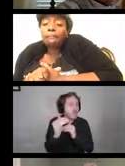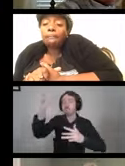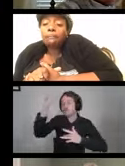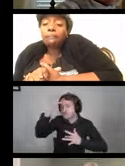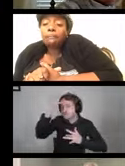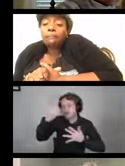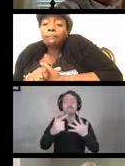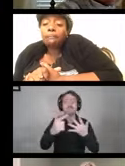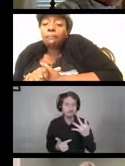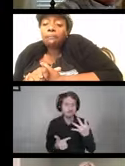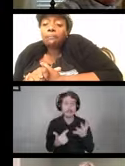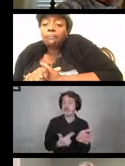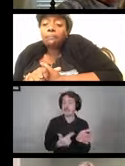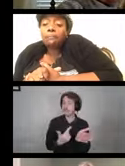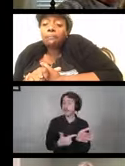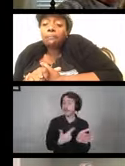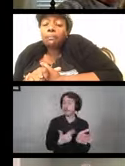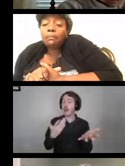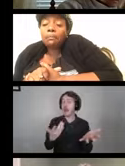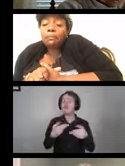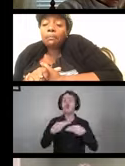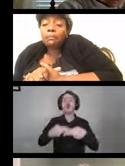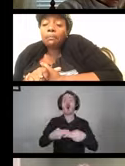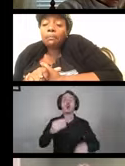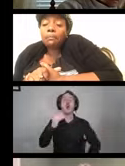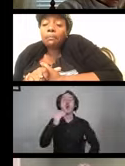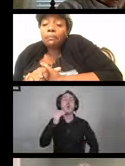Sometimes it's called home medical equipment.